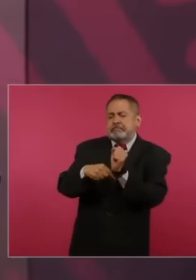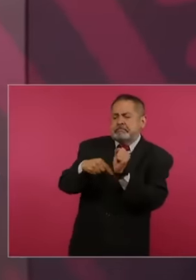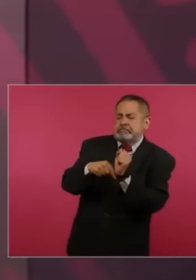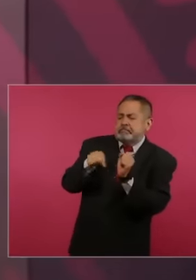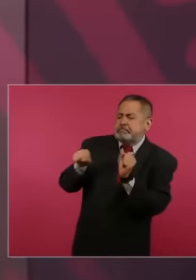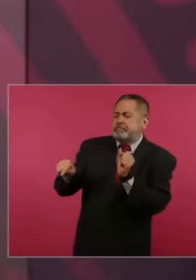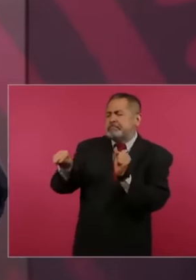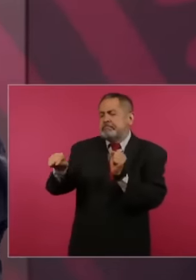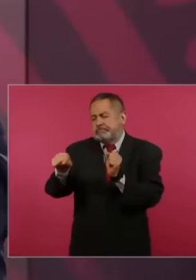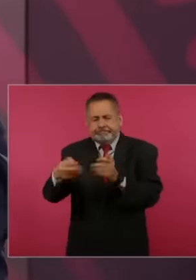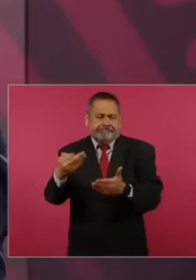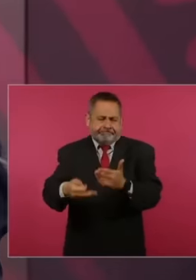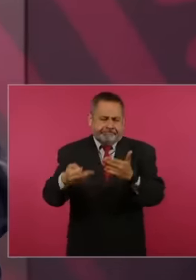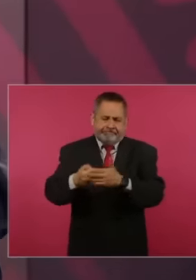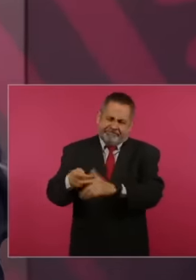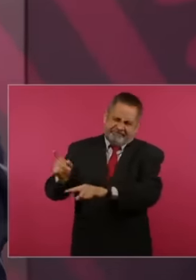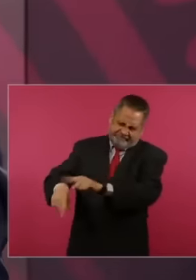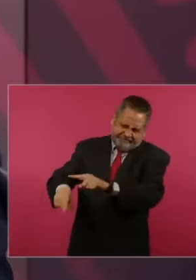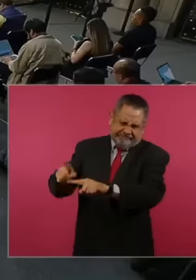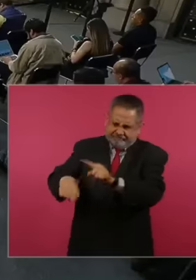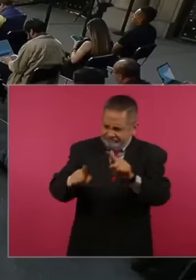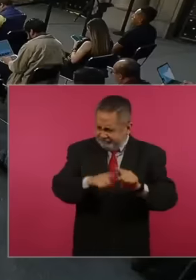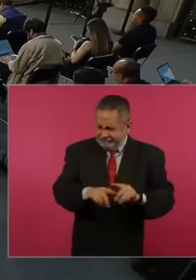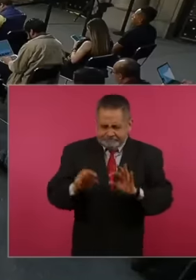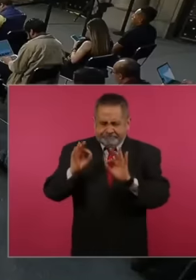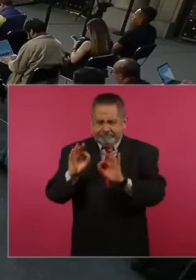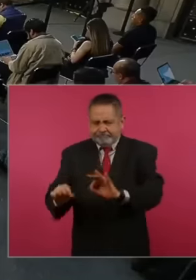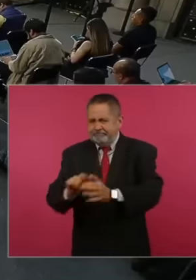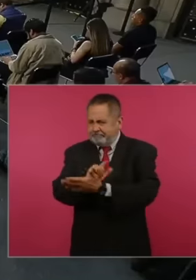cleaning